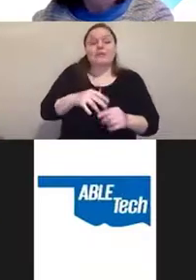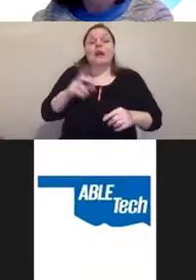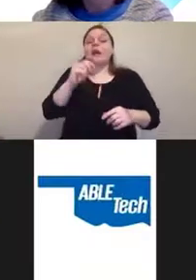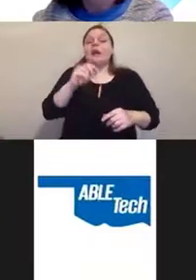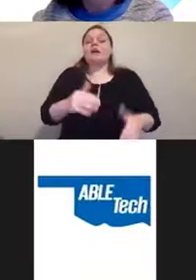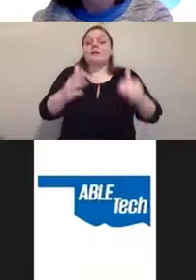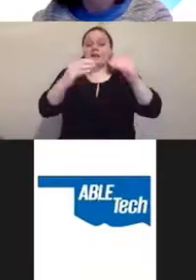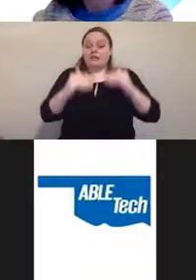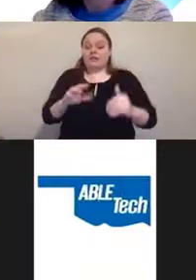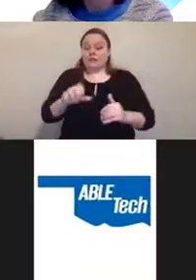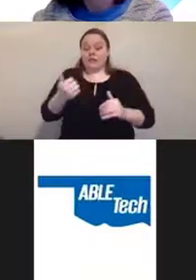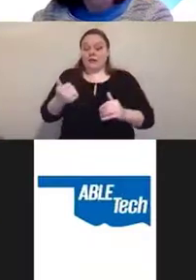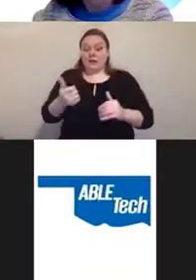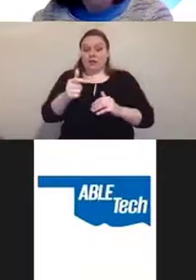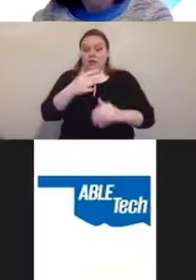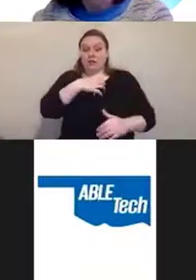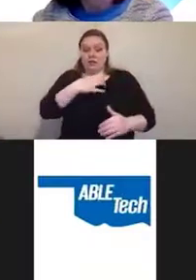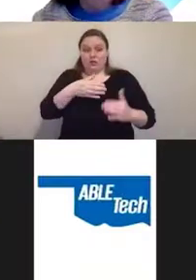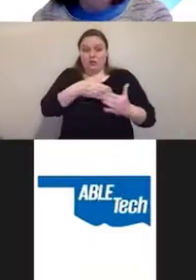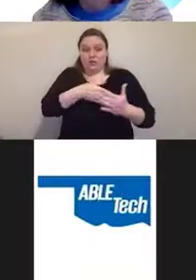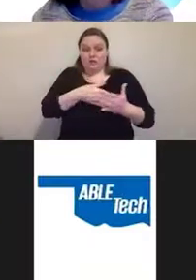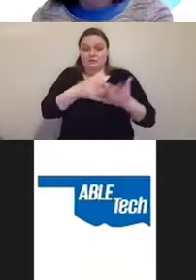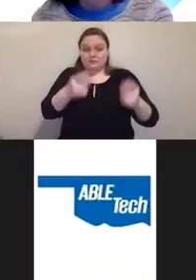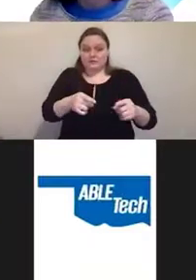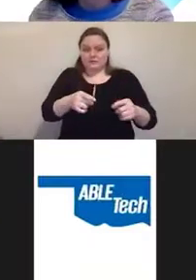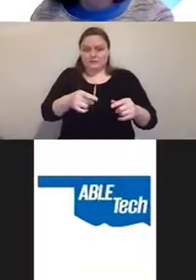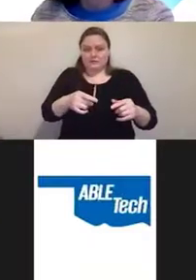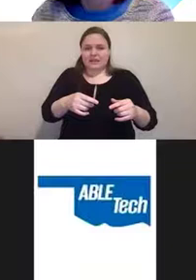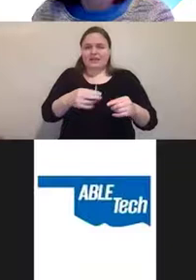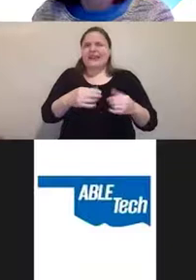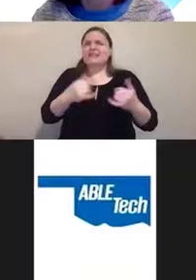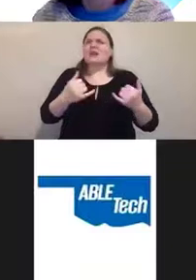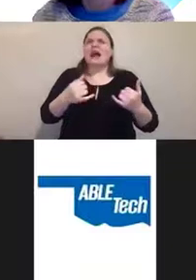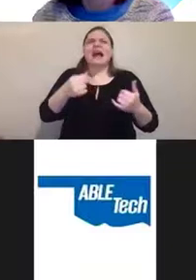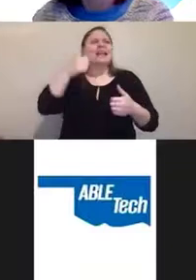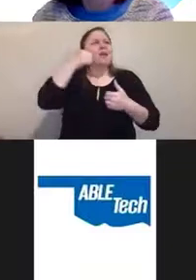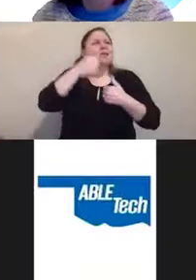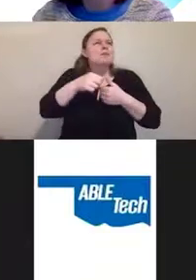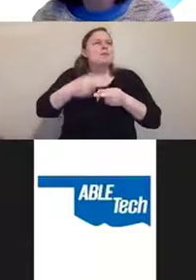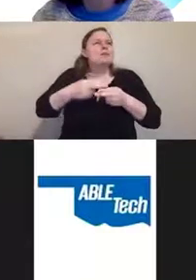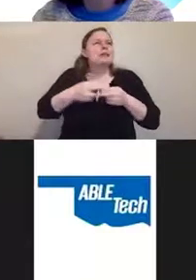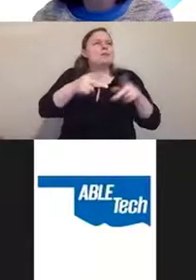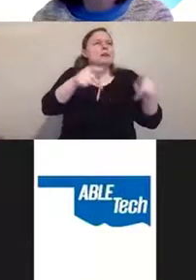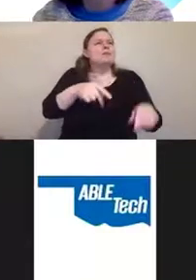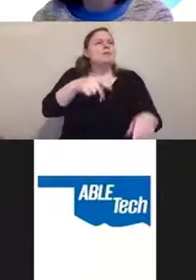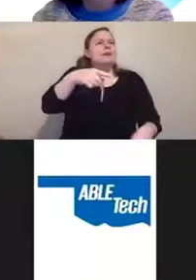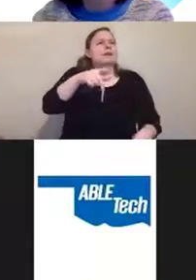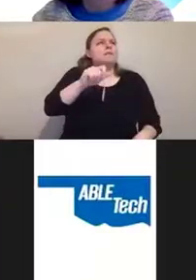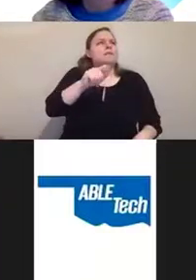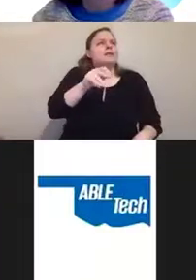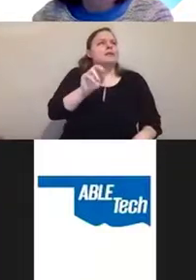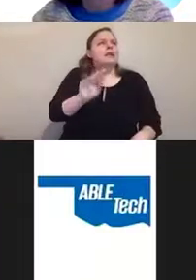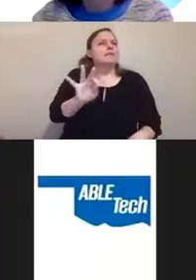is not I don't remember the name of the plaintiff, but it's but it's against ADP, the payroll company.